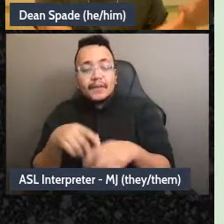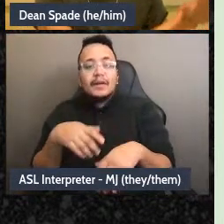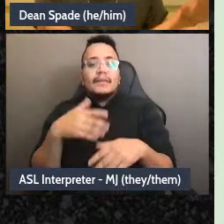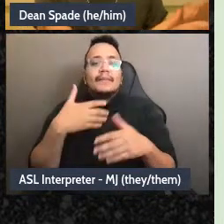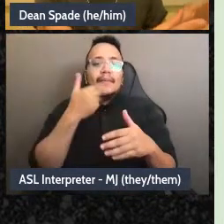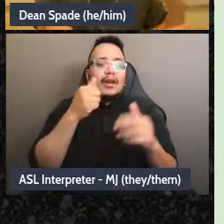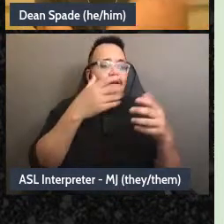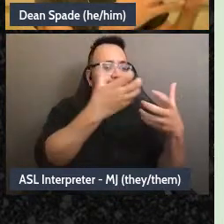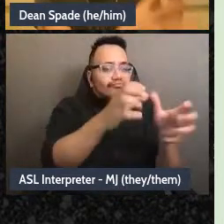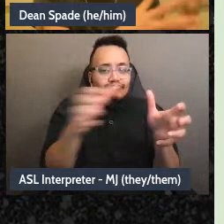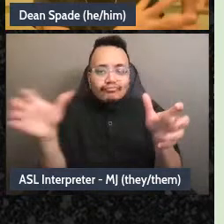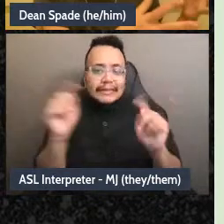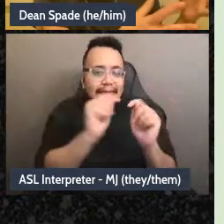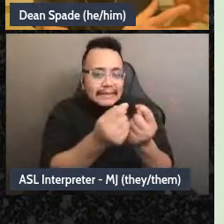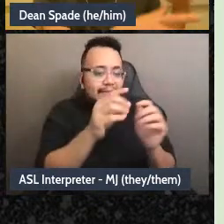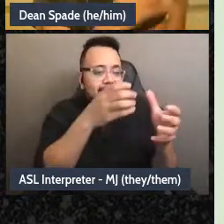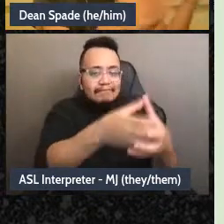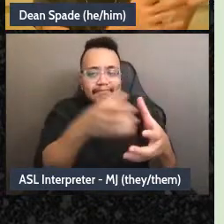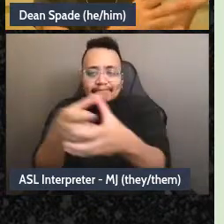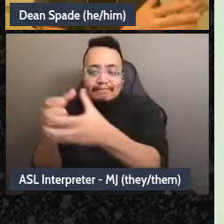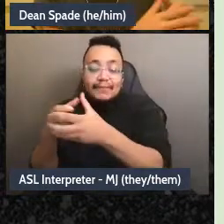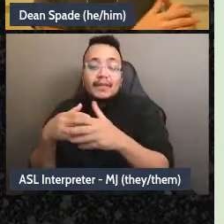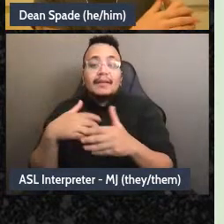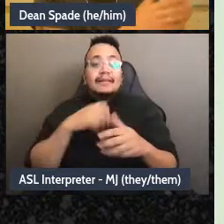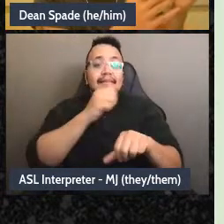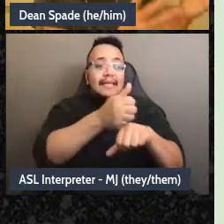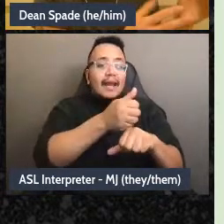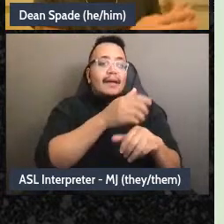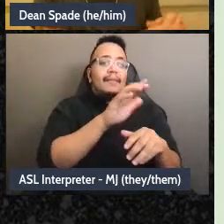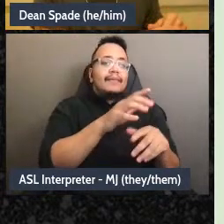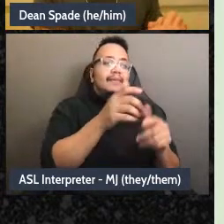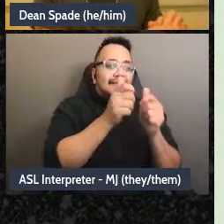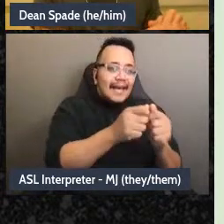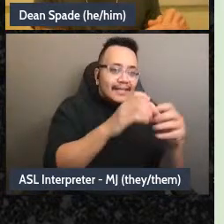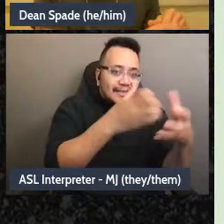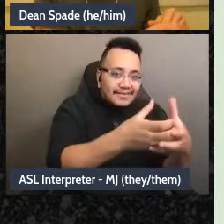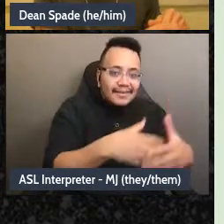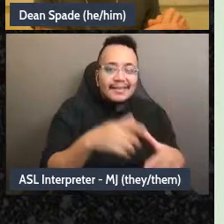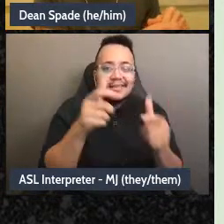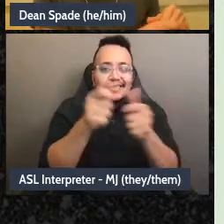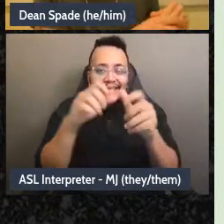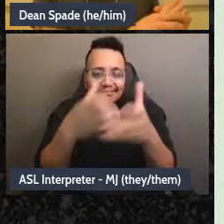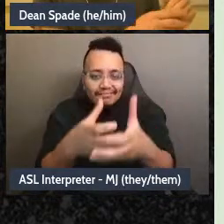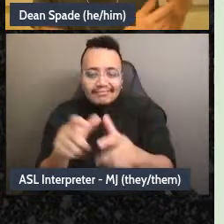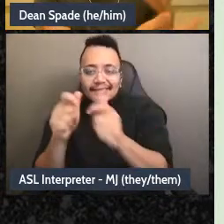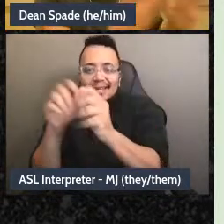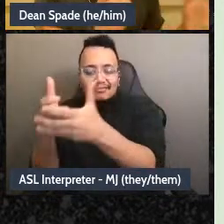they get to have their own signal thread, or email list” or whatever you're using. And you do need to